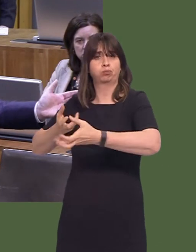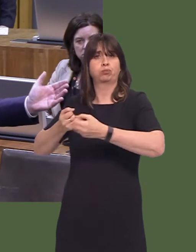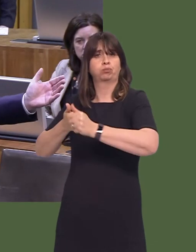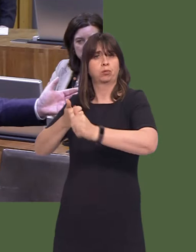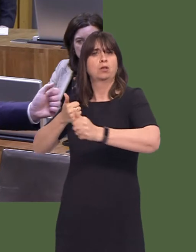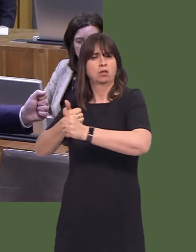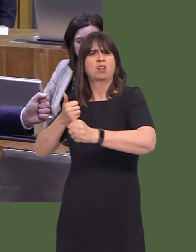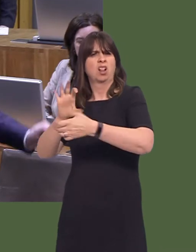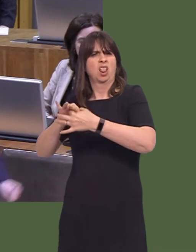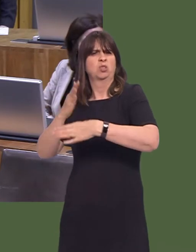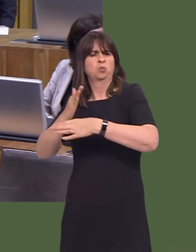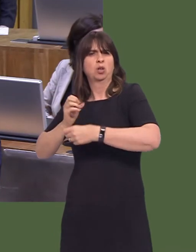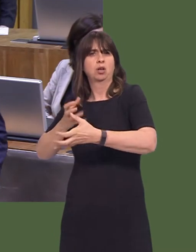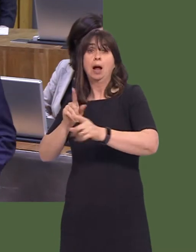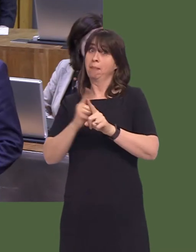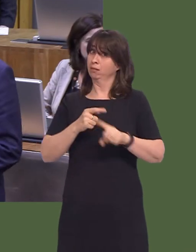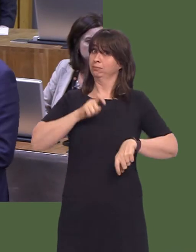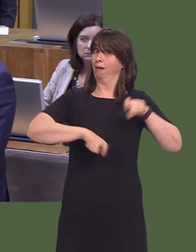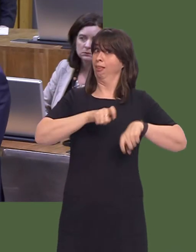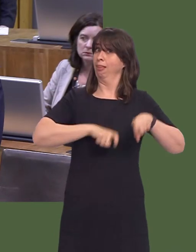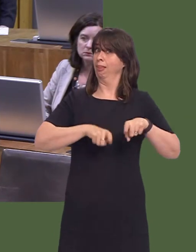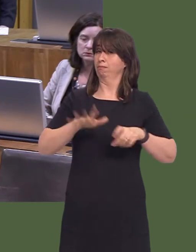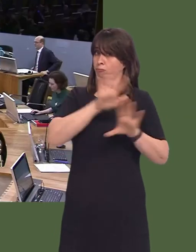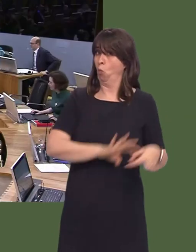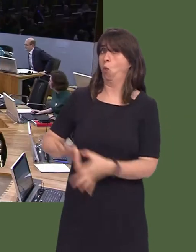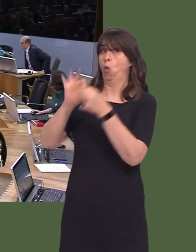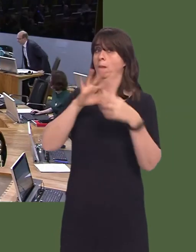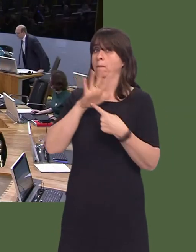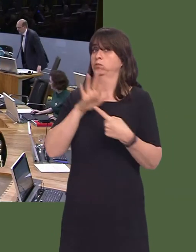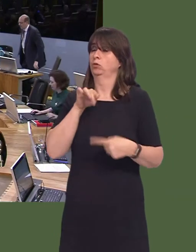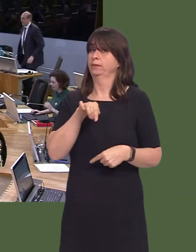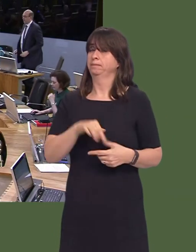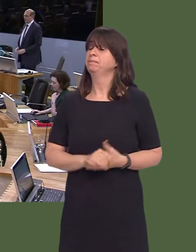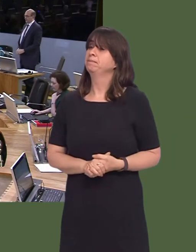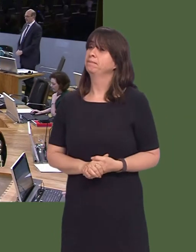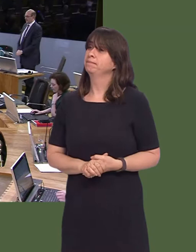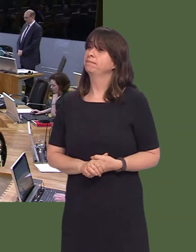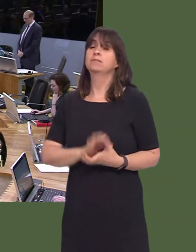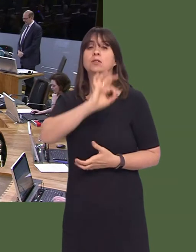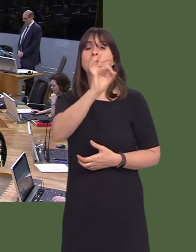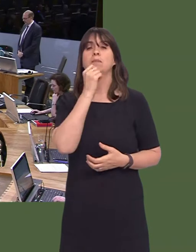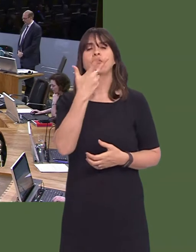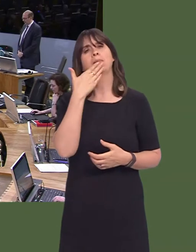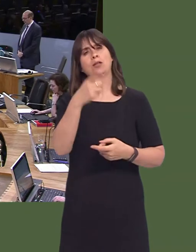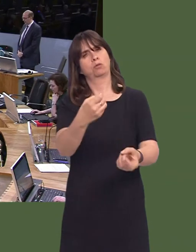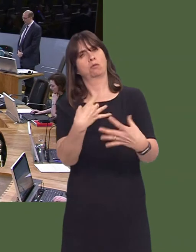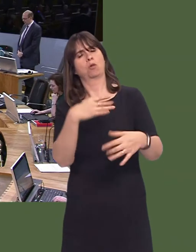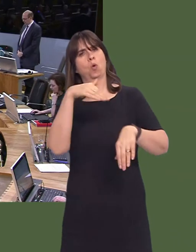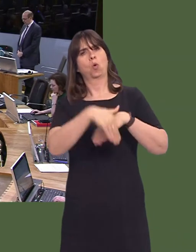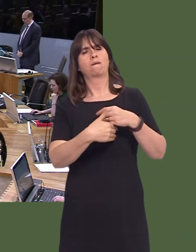Mark Reckless AM: 3. A wnaiff y Prif Weinidog ddatganiad am berchnogaeth gyhoeddus o eiddo